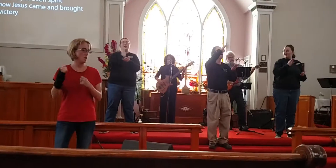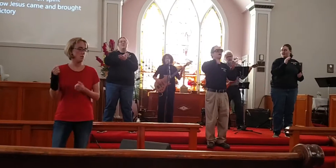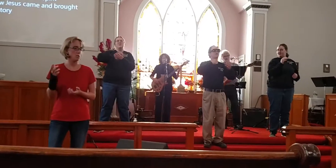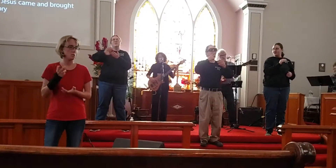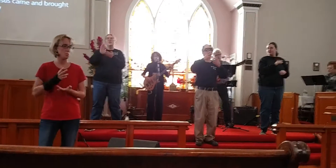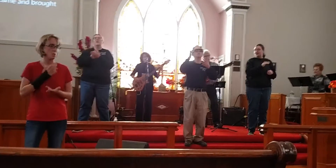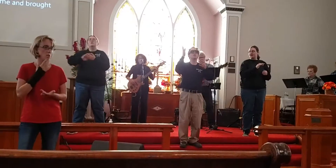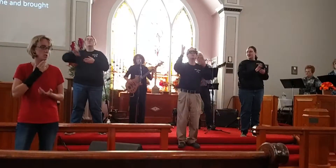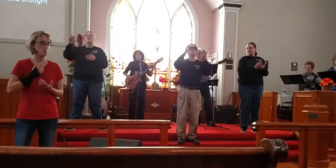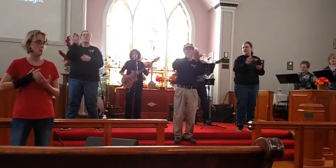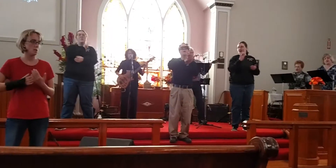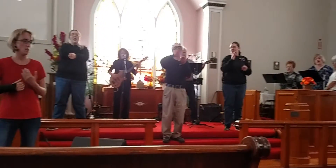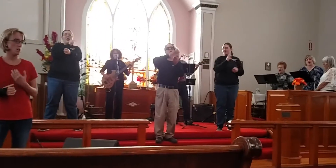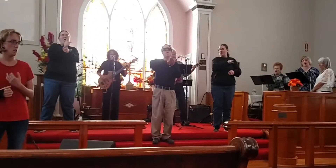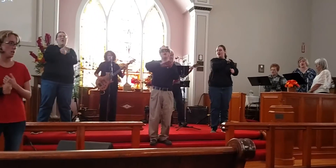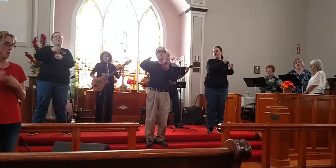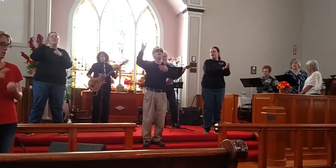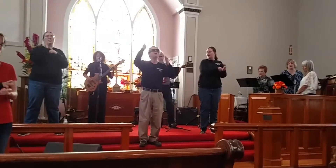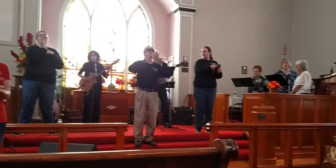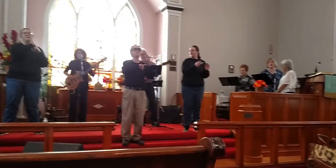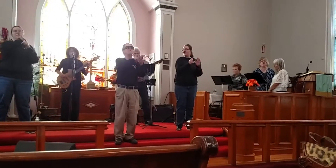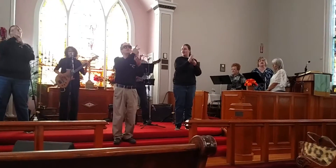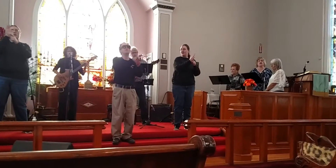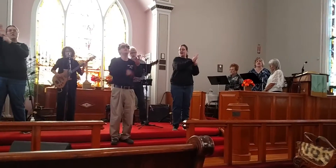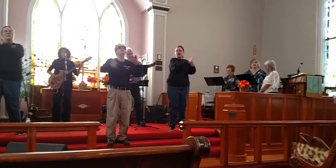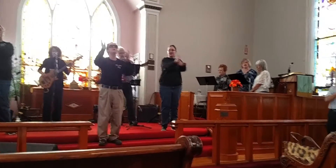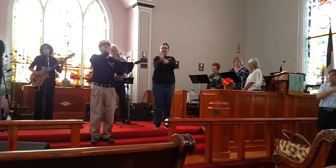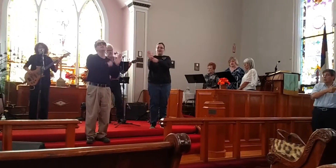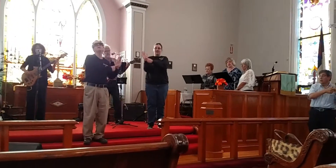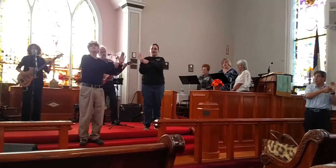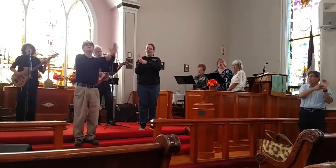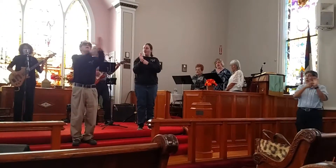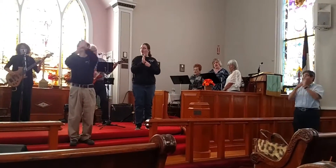Of His cleansing power revealing